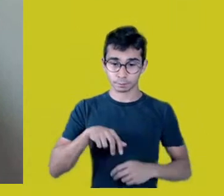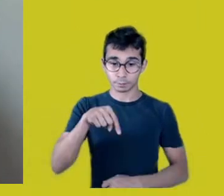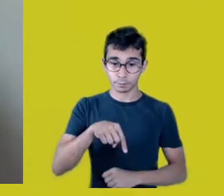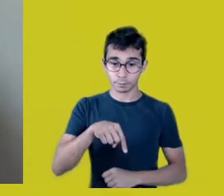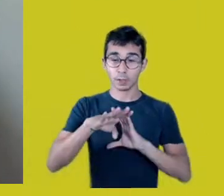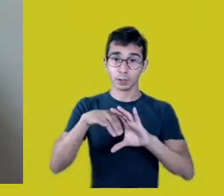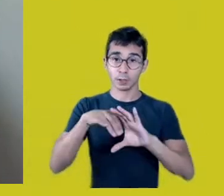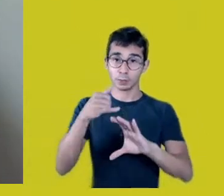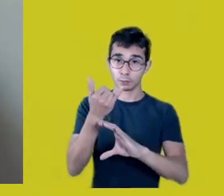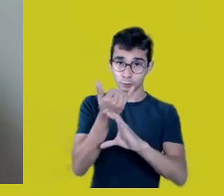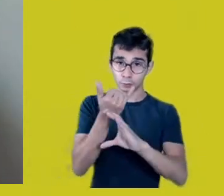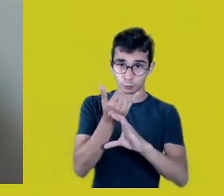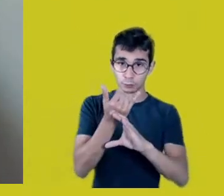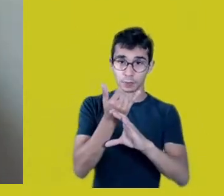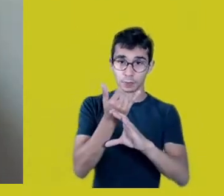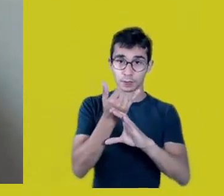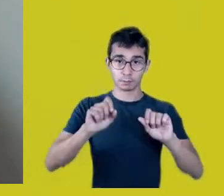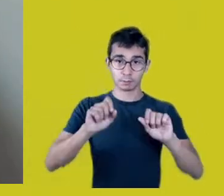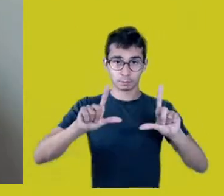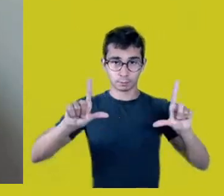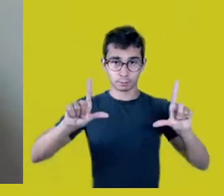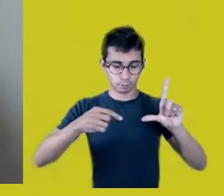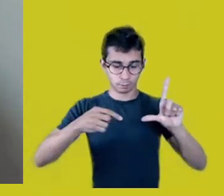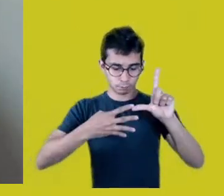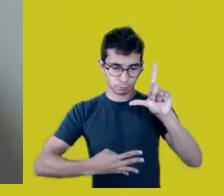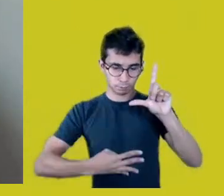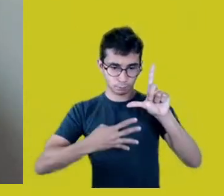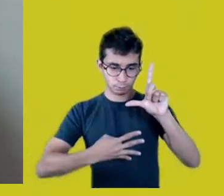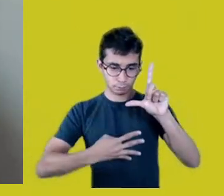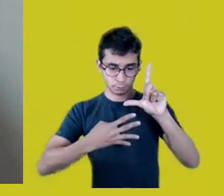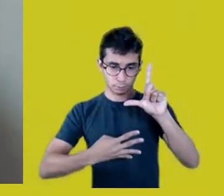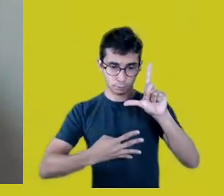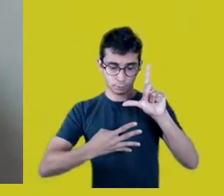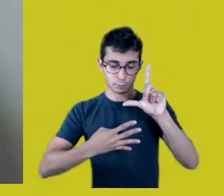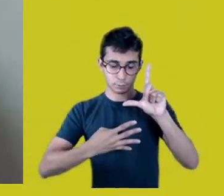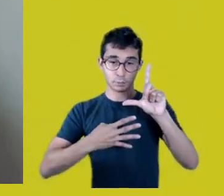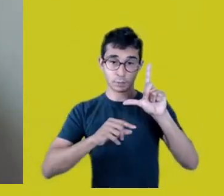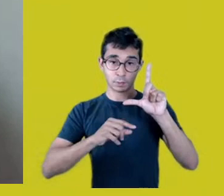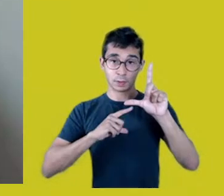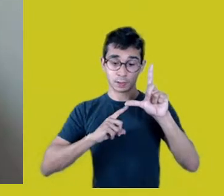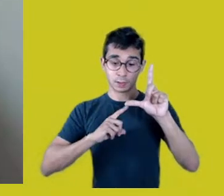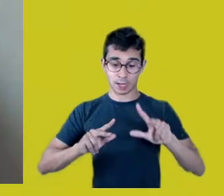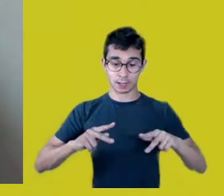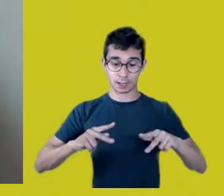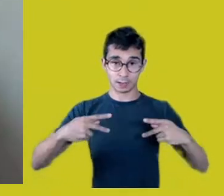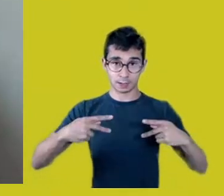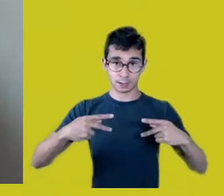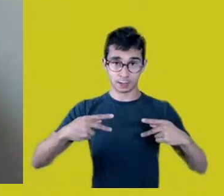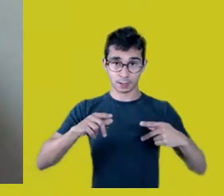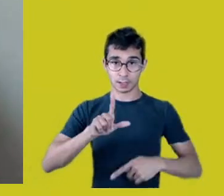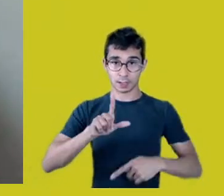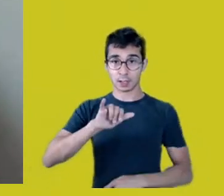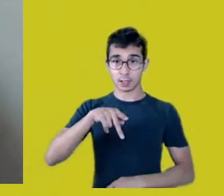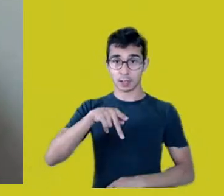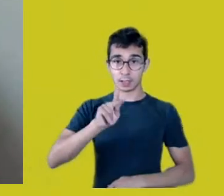you’ll find a link to register your attendance. So you, who signed up for selection,